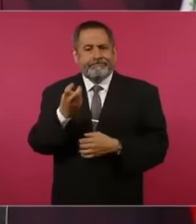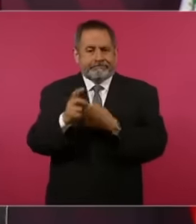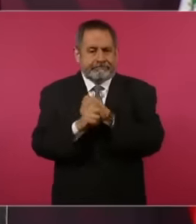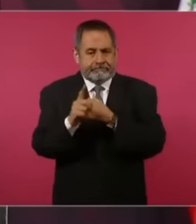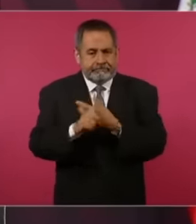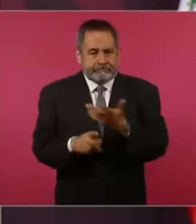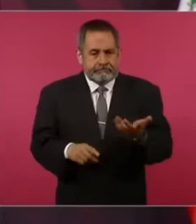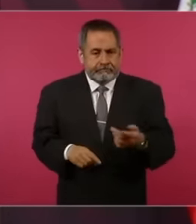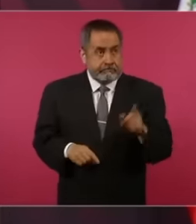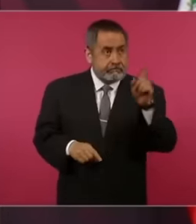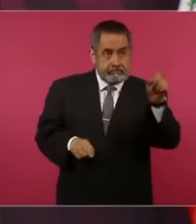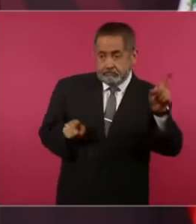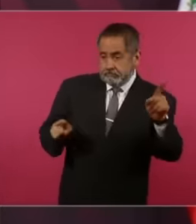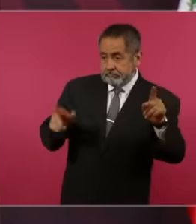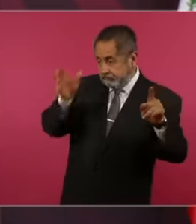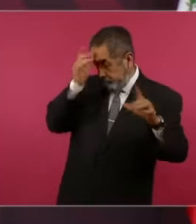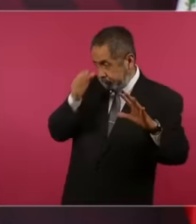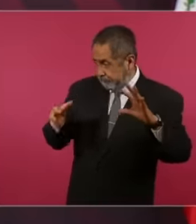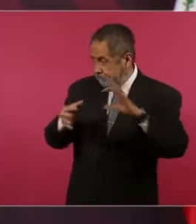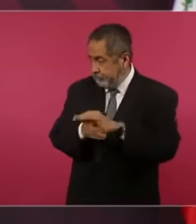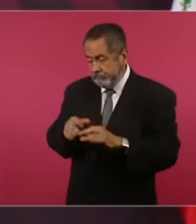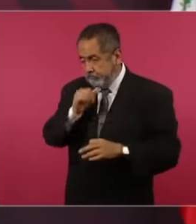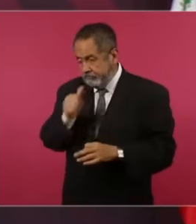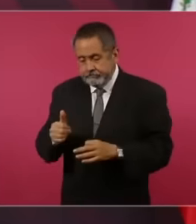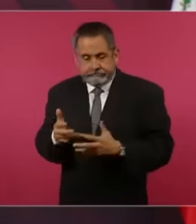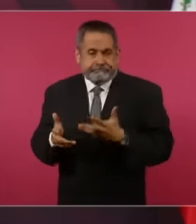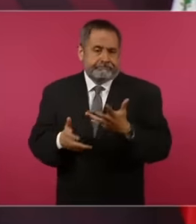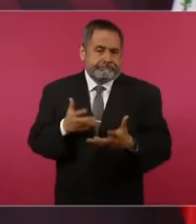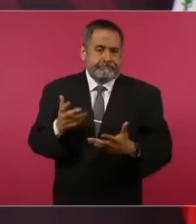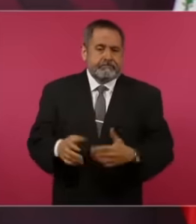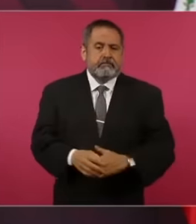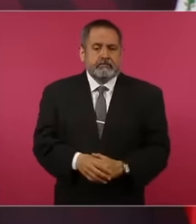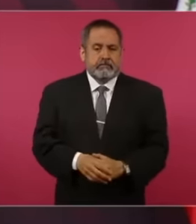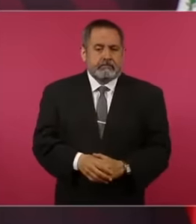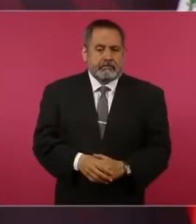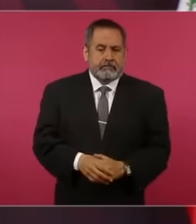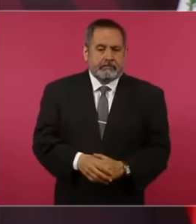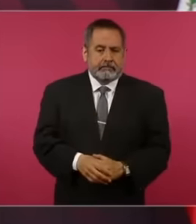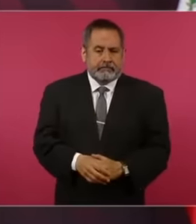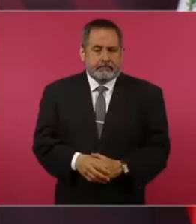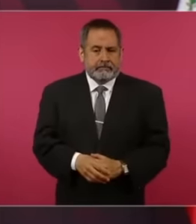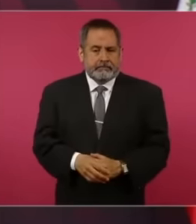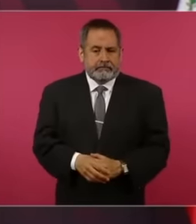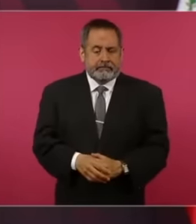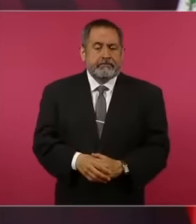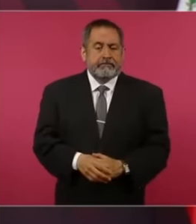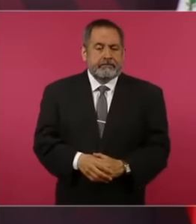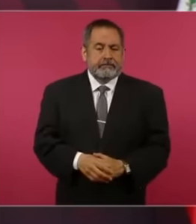agreements because